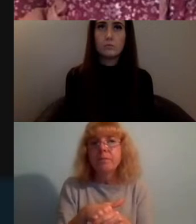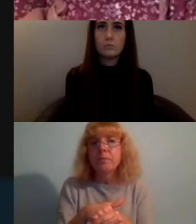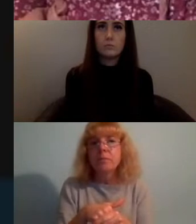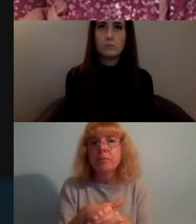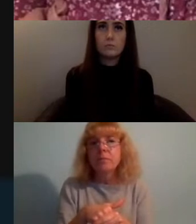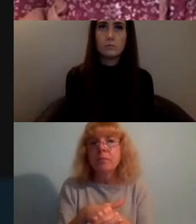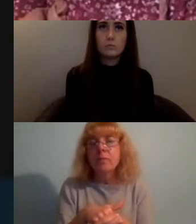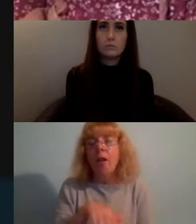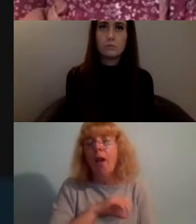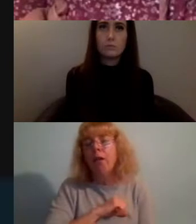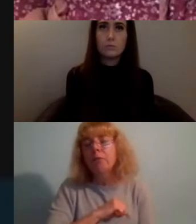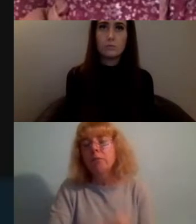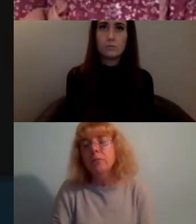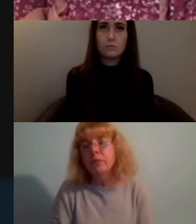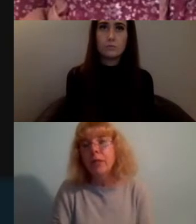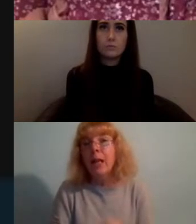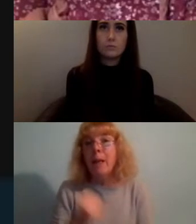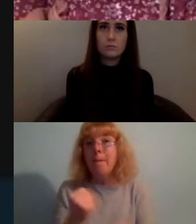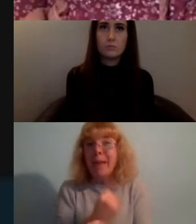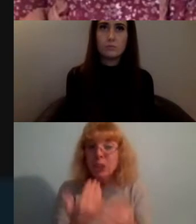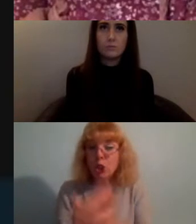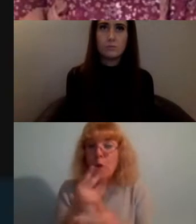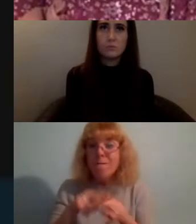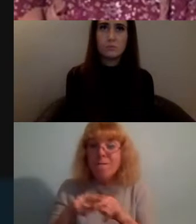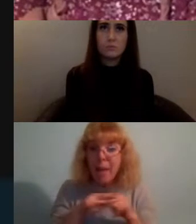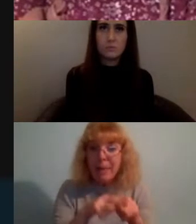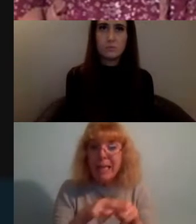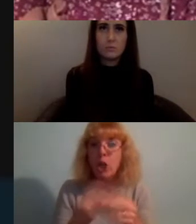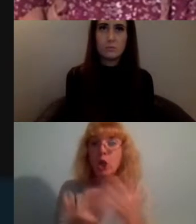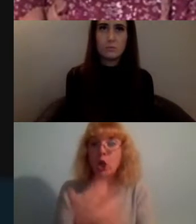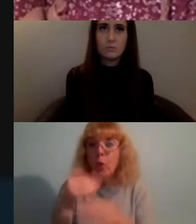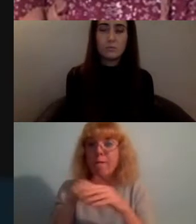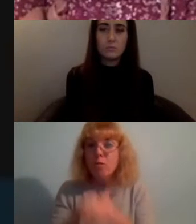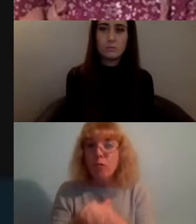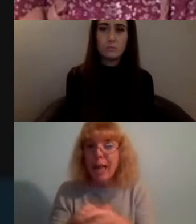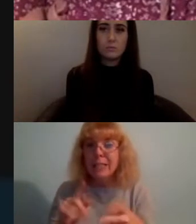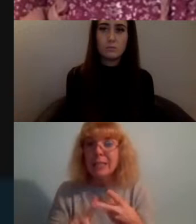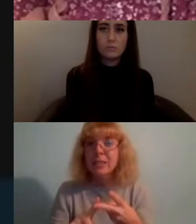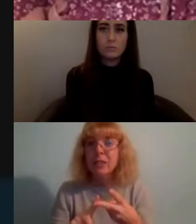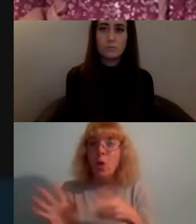distraught they'd made a new family they'd made friends we were all uniting behind a common cause